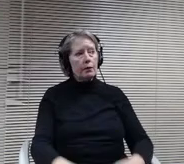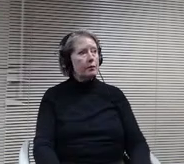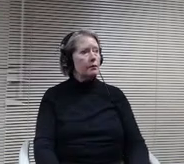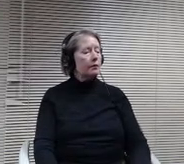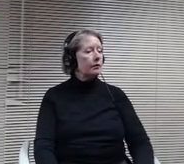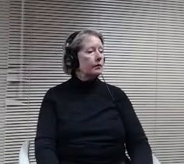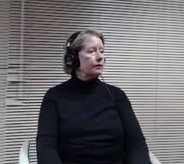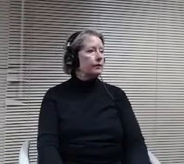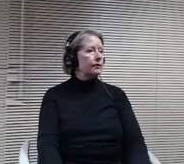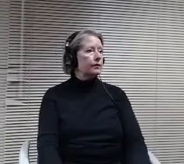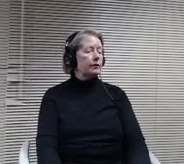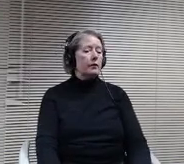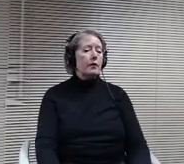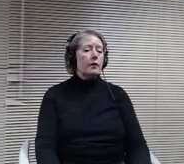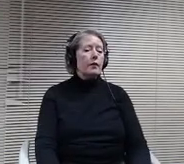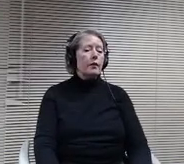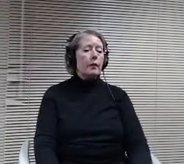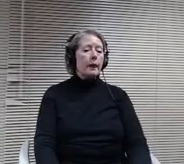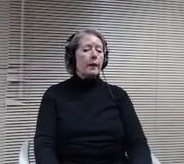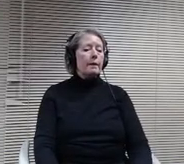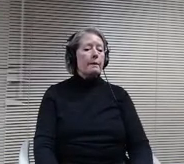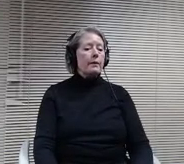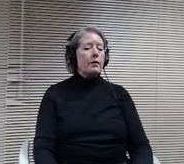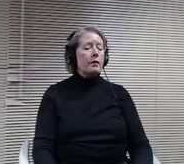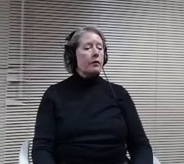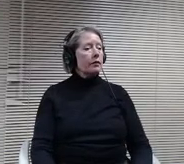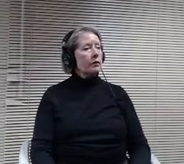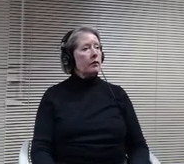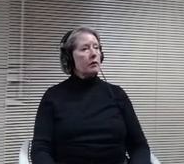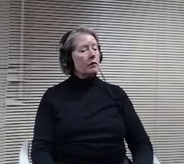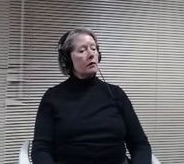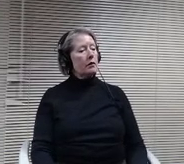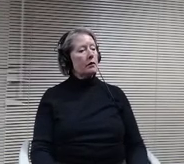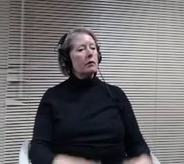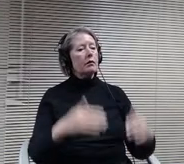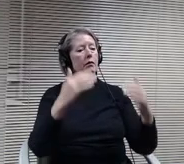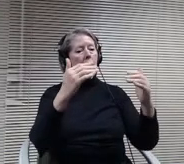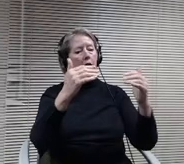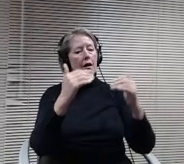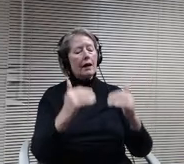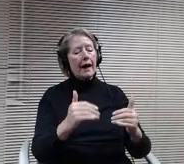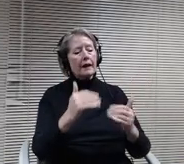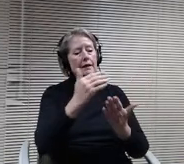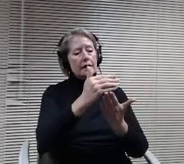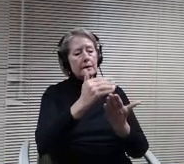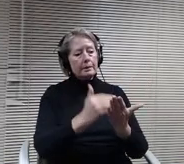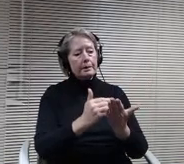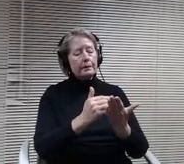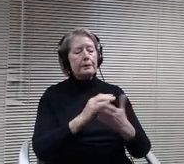KR next agenda item is the approval of the momentum building project. Doctor